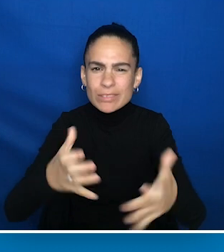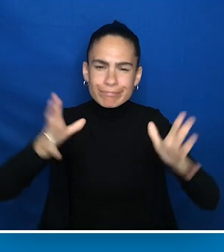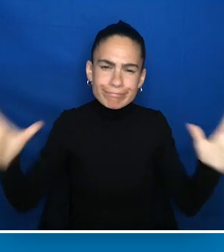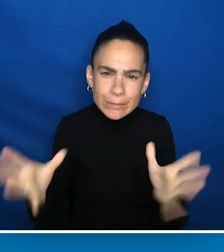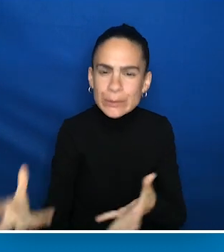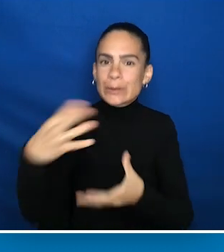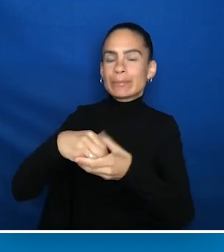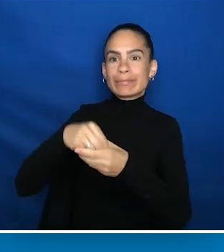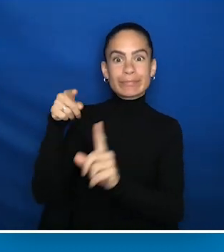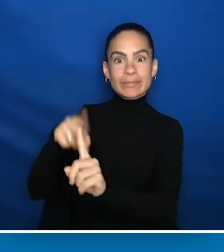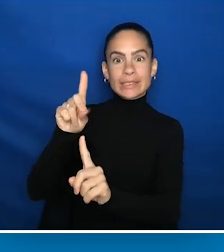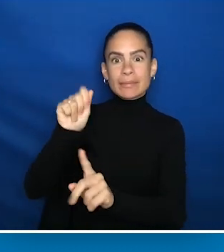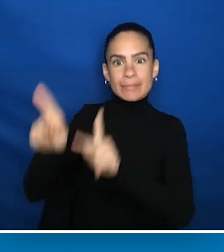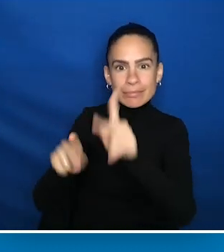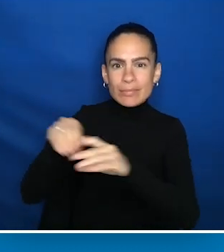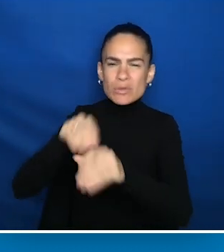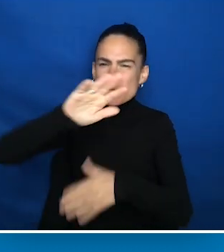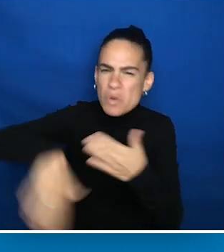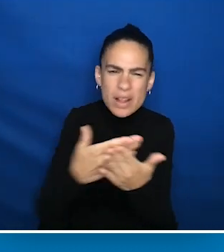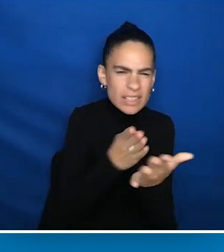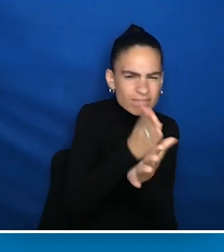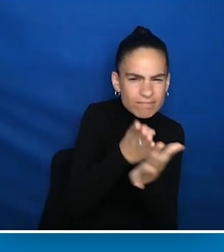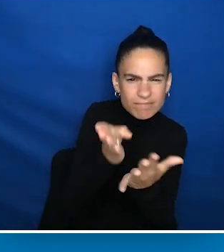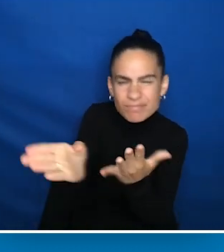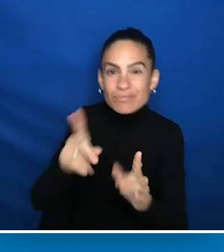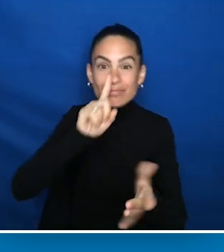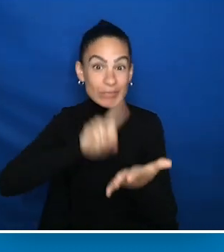of individuals with disabilities in all aspects of research